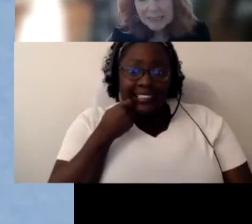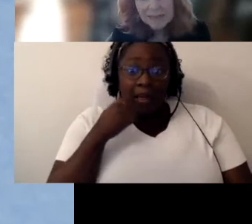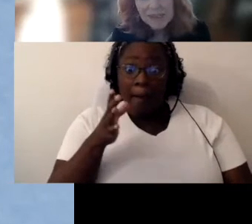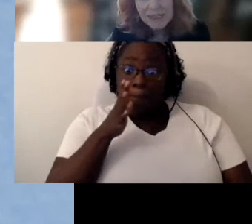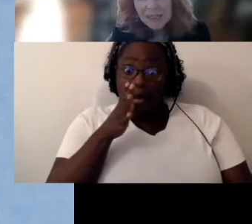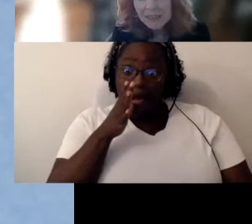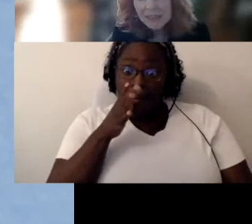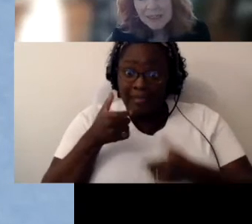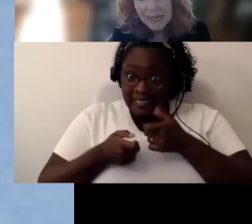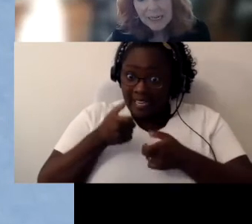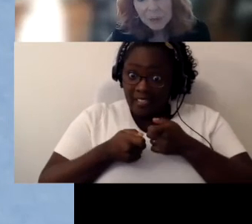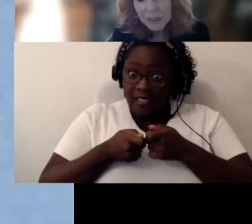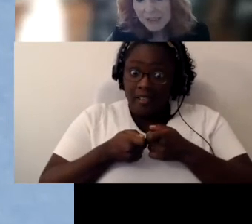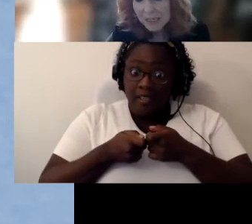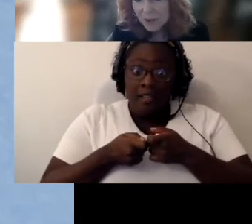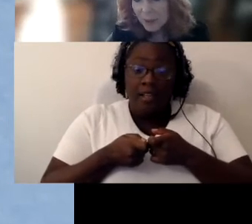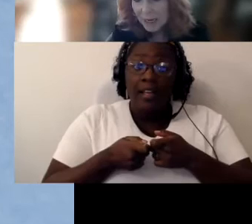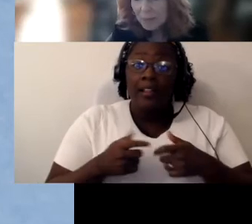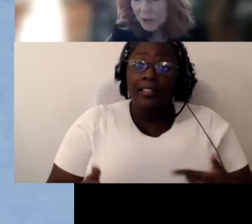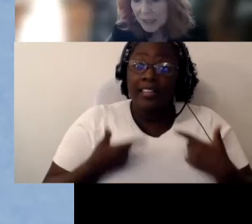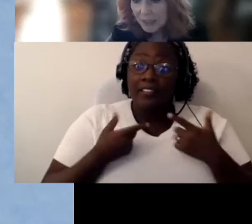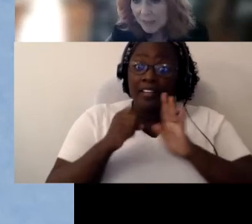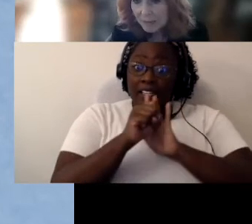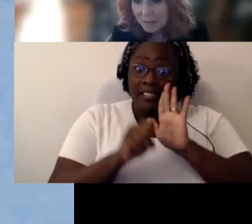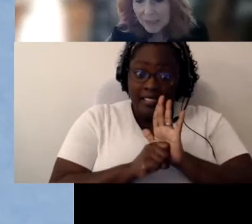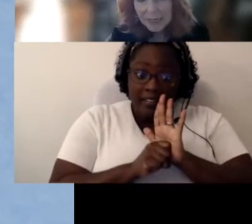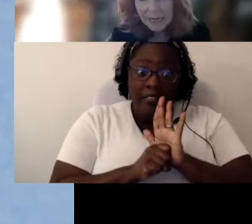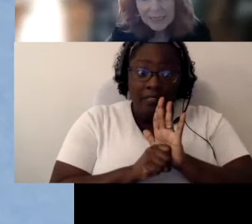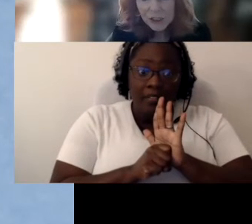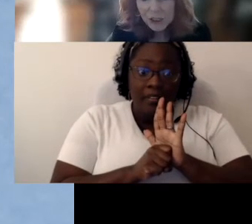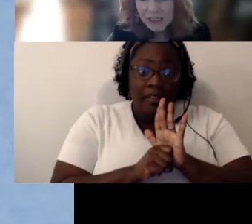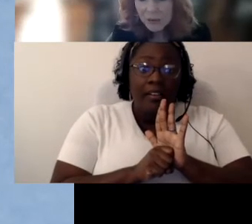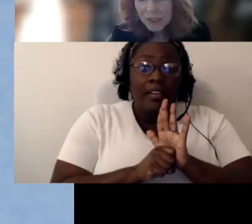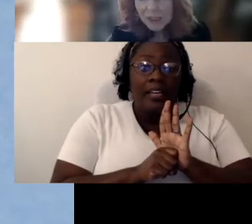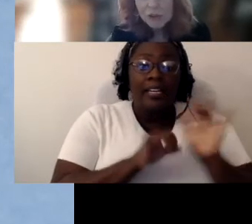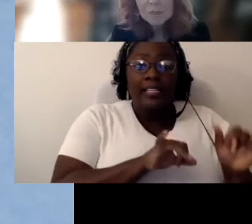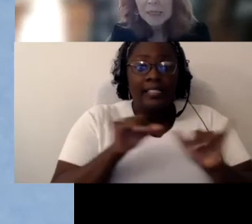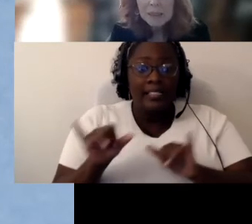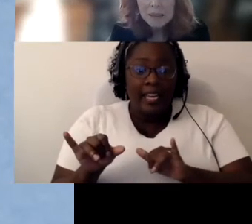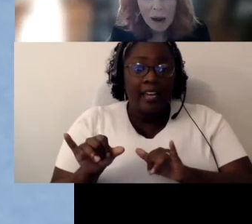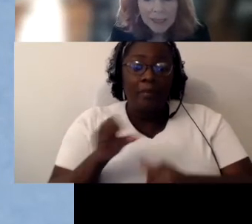lives in the state where Senator Patty Murray lives. And she's the one who's been talking